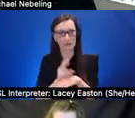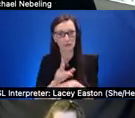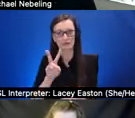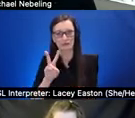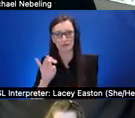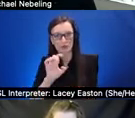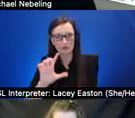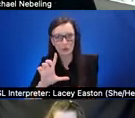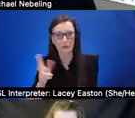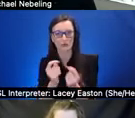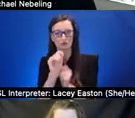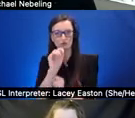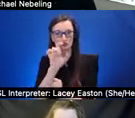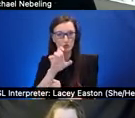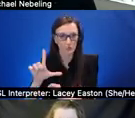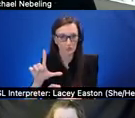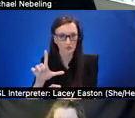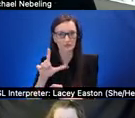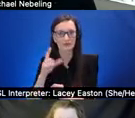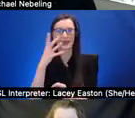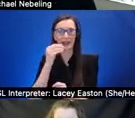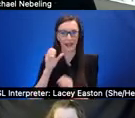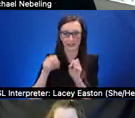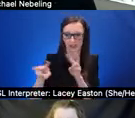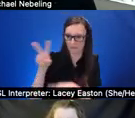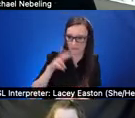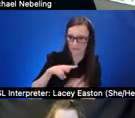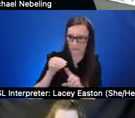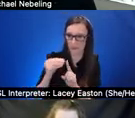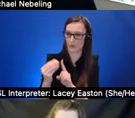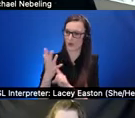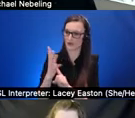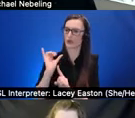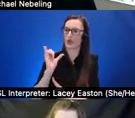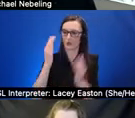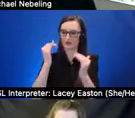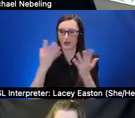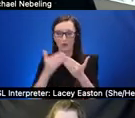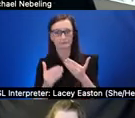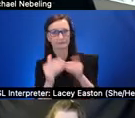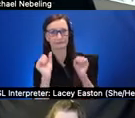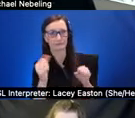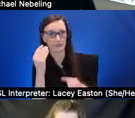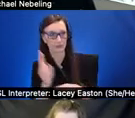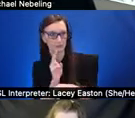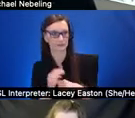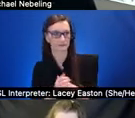so they know what to expect and the last part of this is is something we're maybe most unclear on